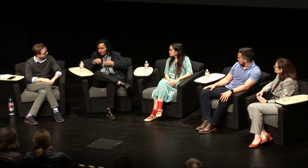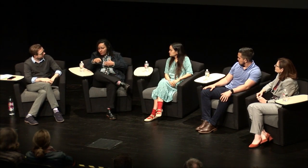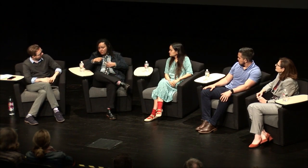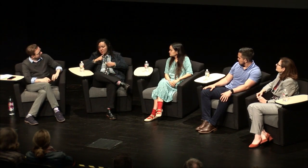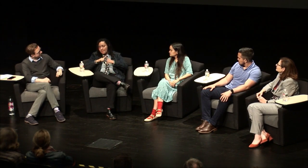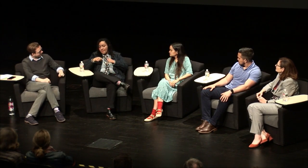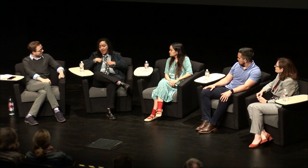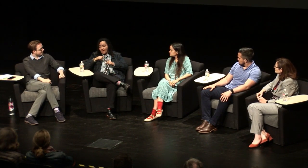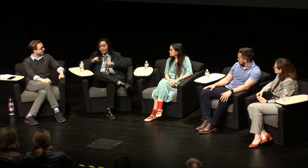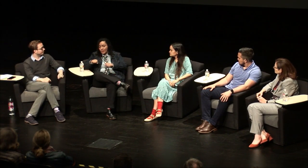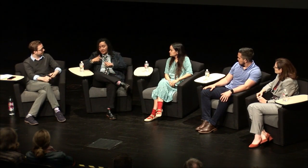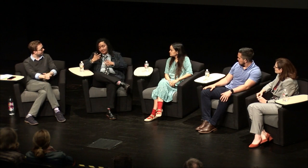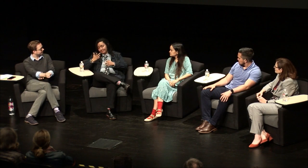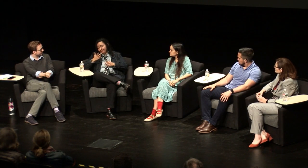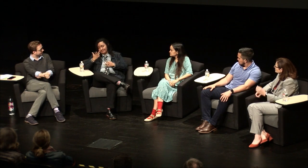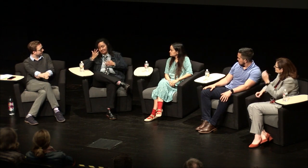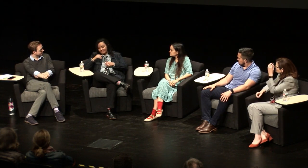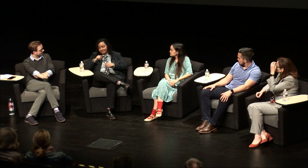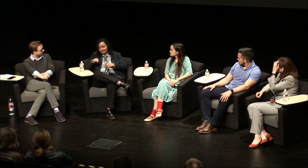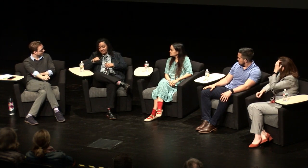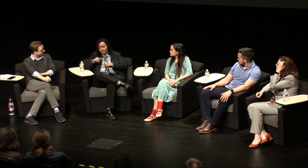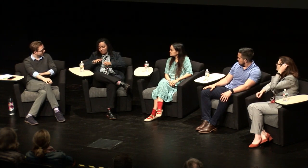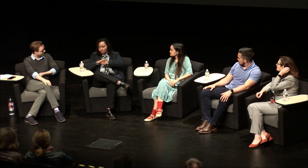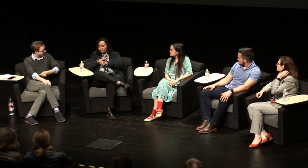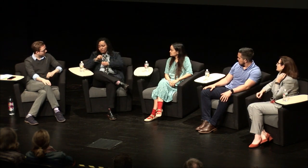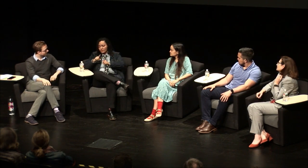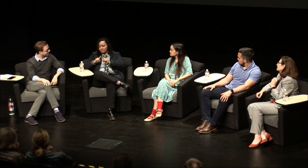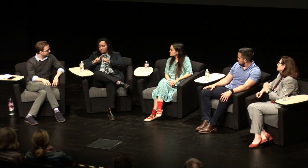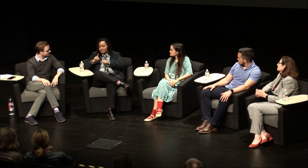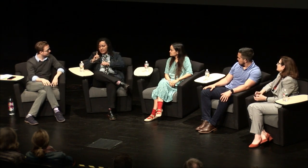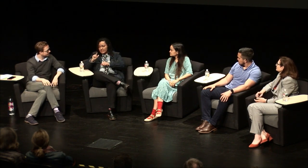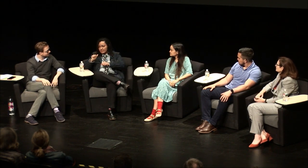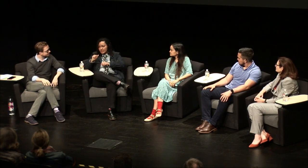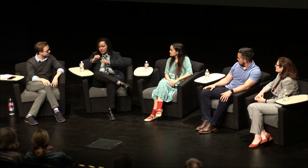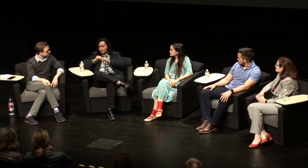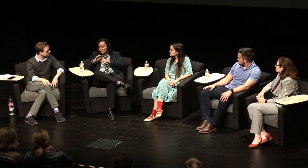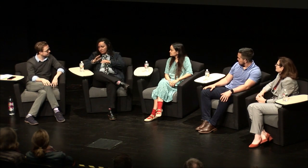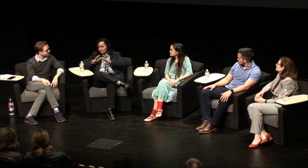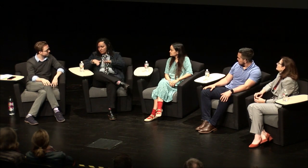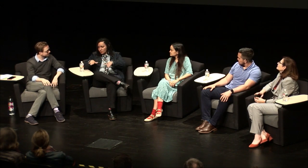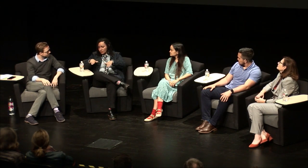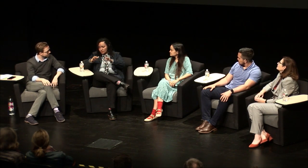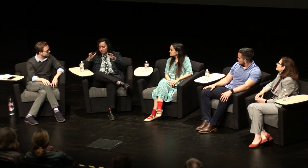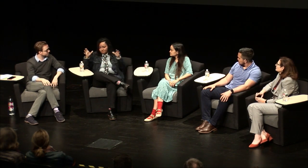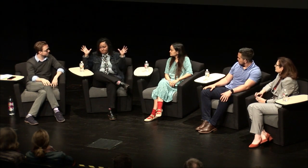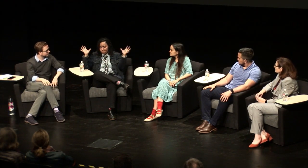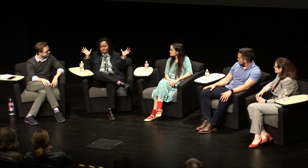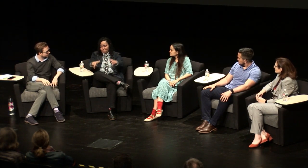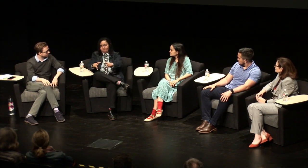had a very large oral program there and it also had a lot of other students